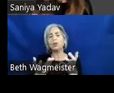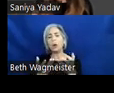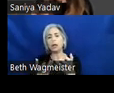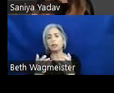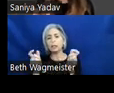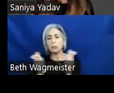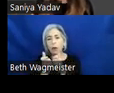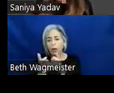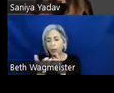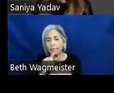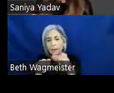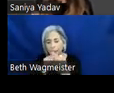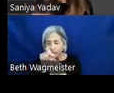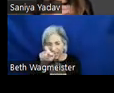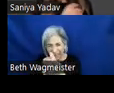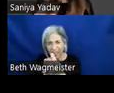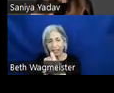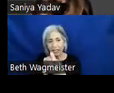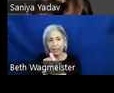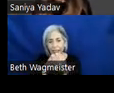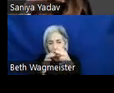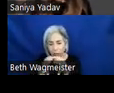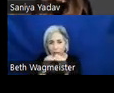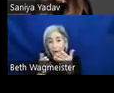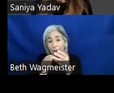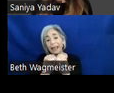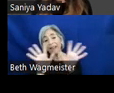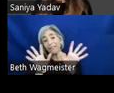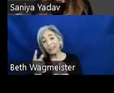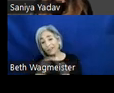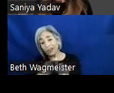things about being specific that may be always something that you may not have thought about,